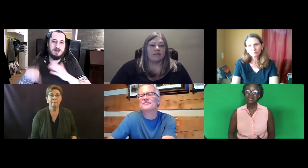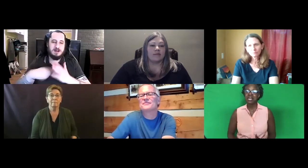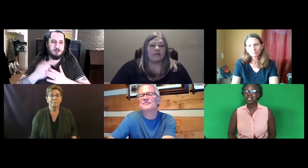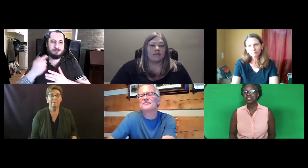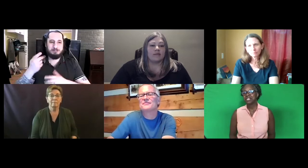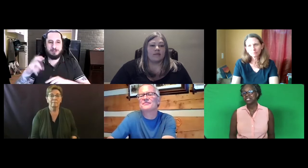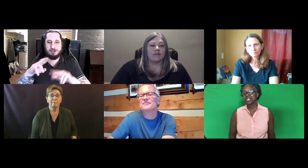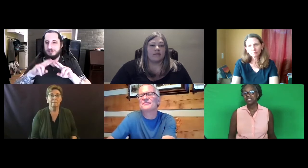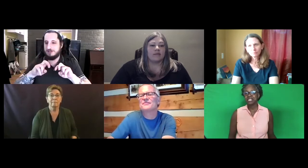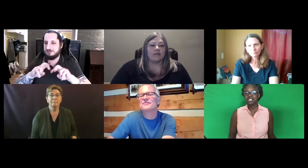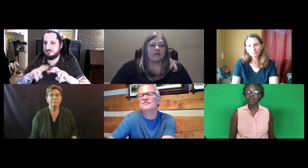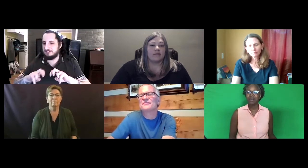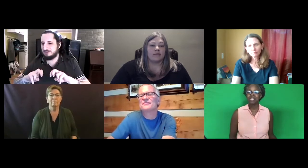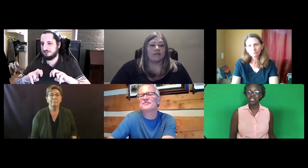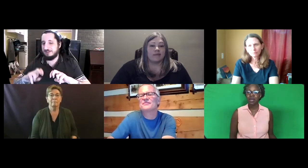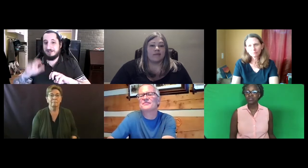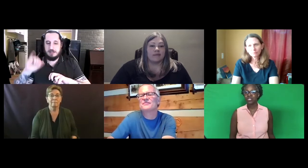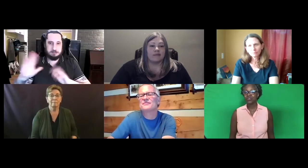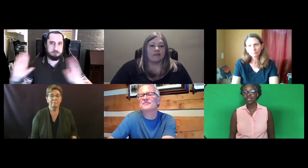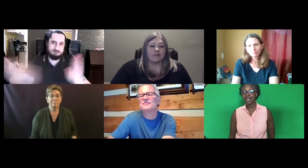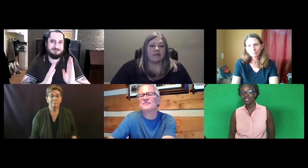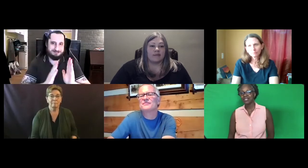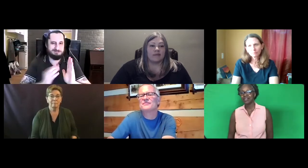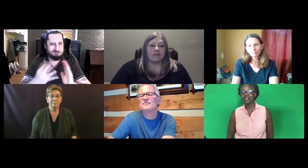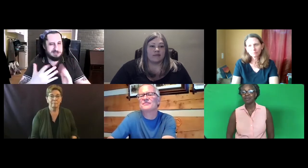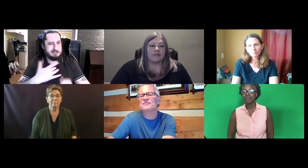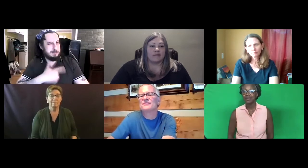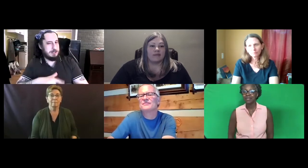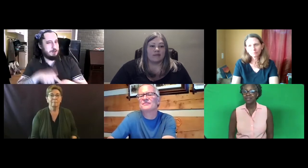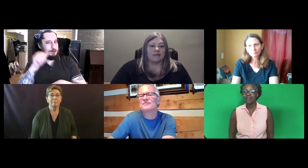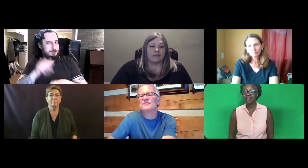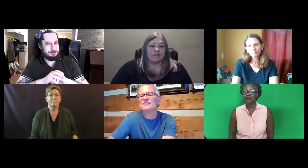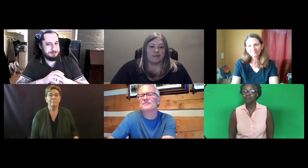Let's say it takes 5-10 hours to do the analysis on them.